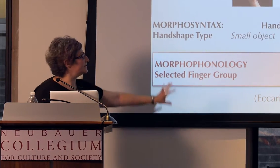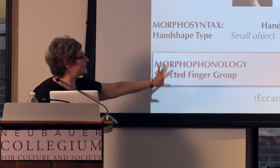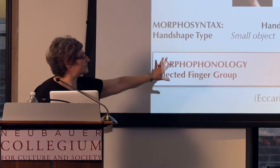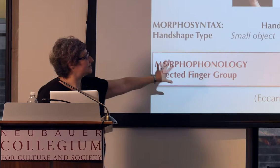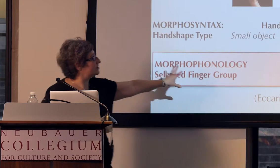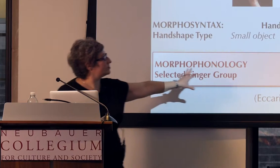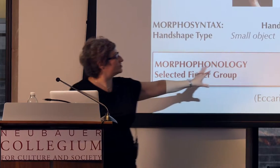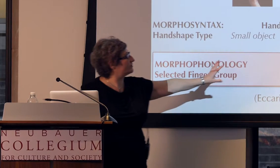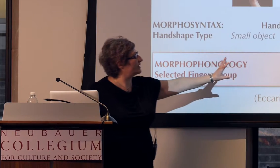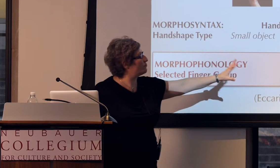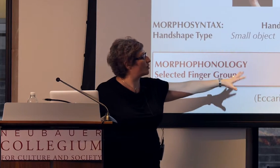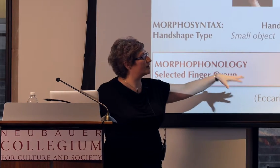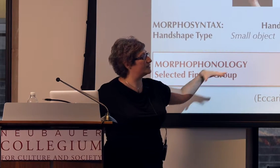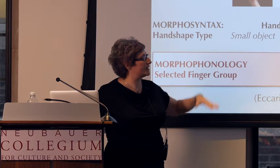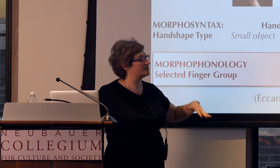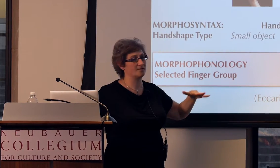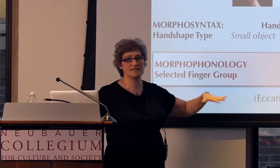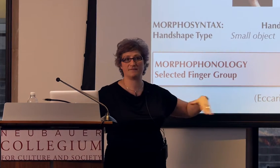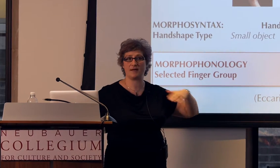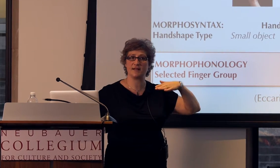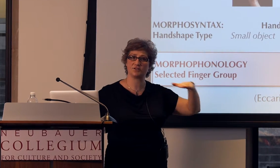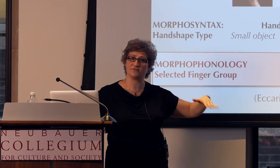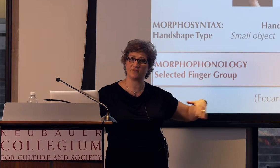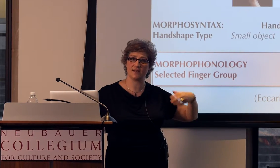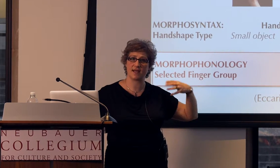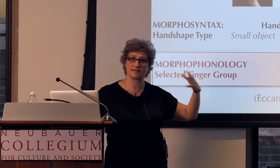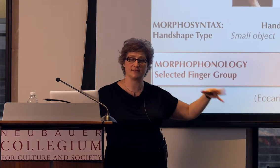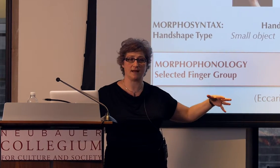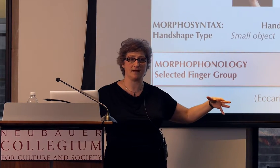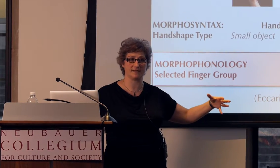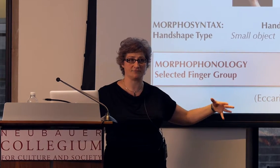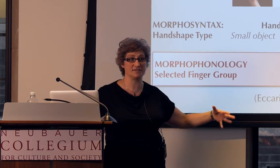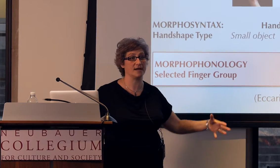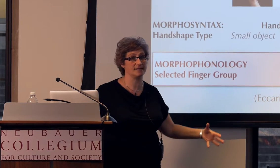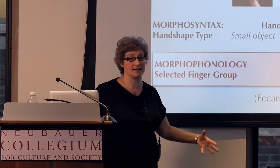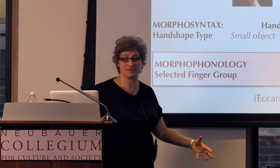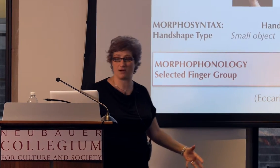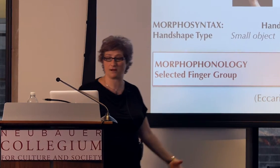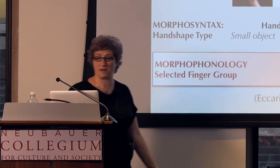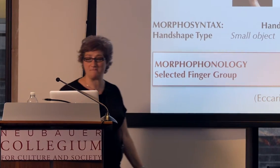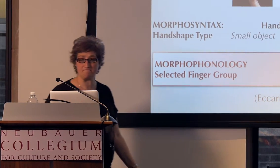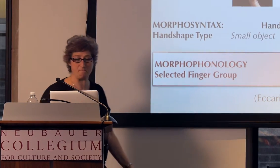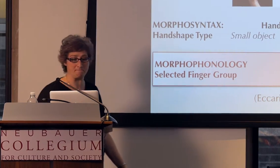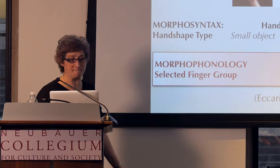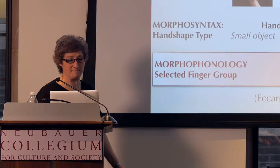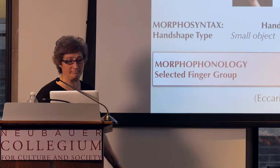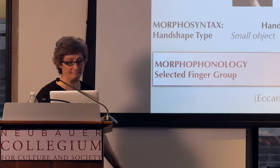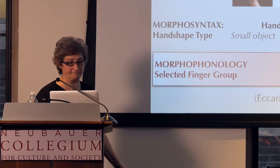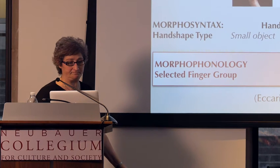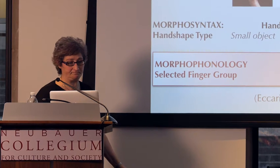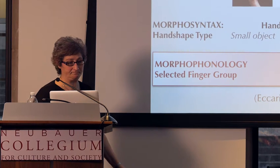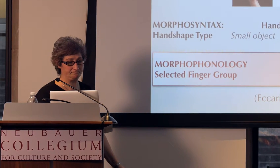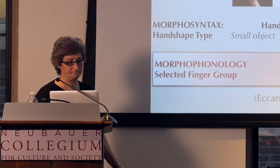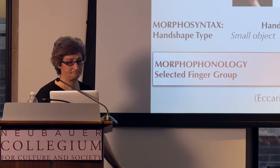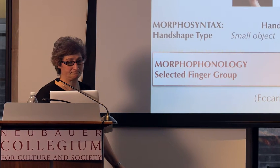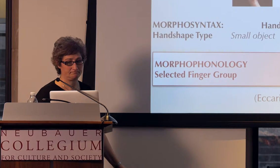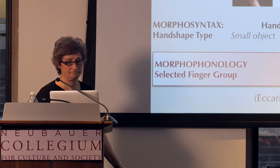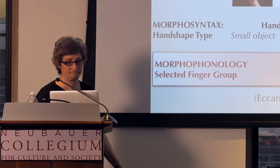Okay, so these distinctions are really important 'cause they serve as the foundation for the next several studies that I'll talk about.